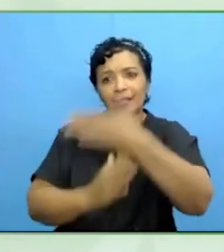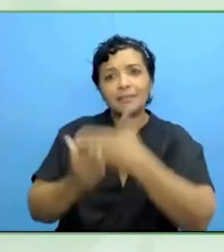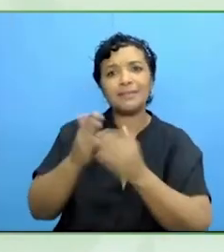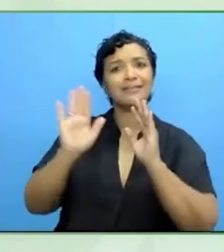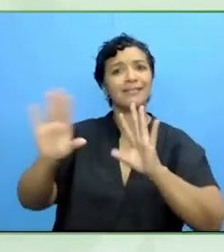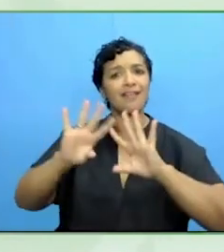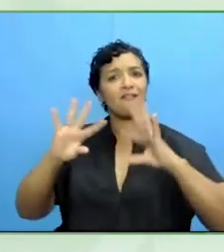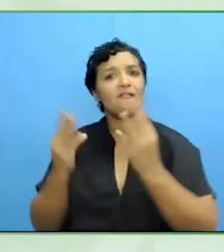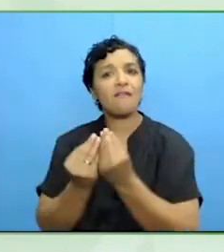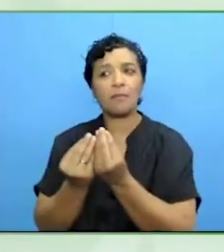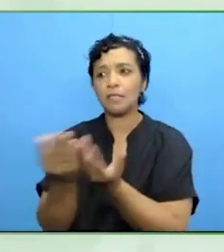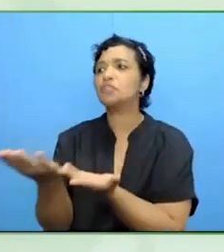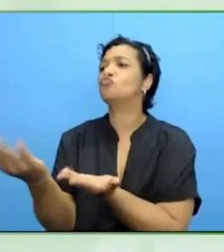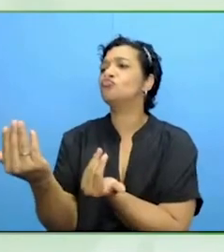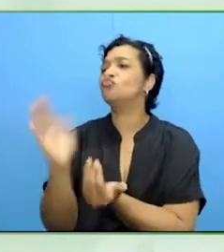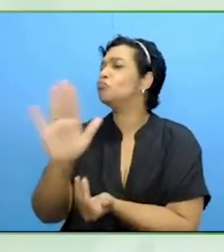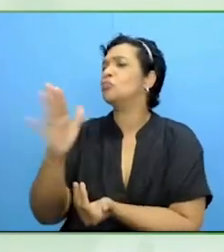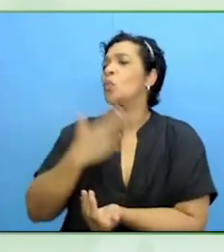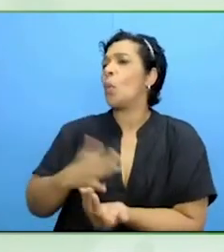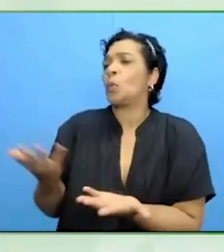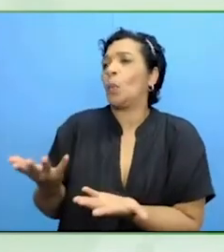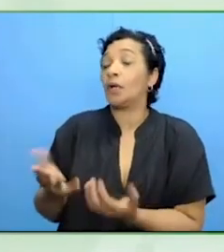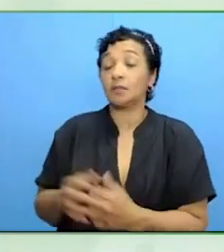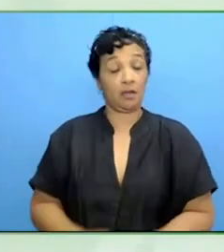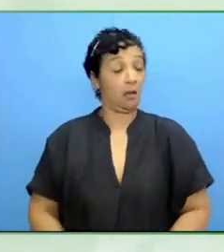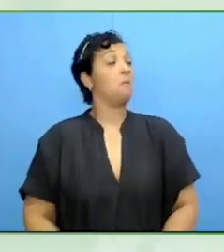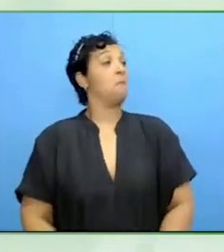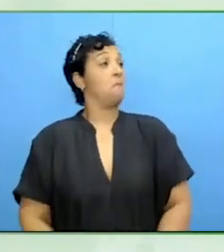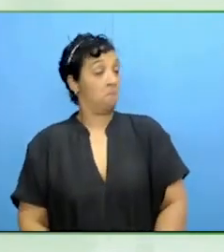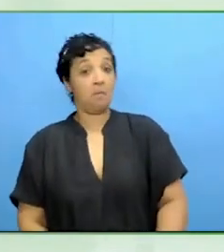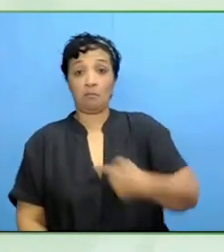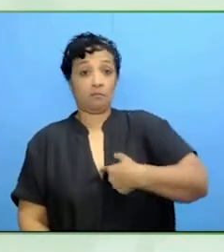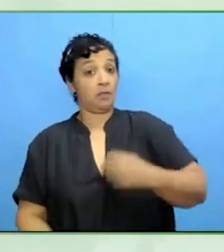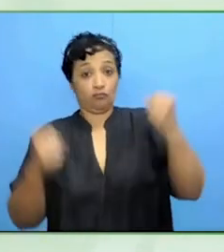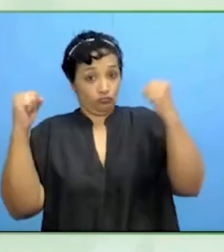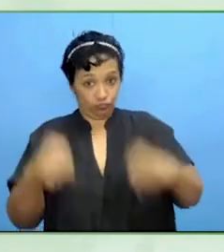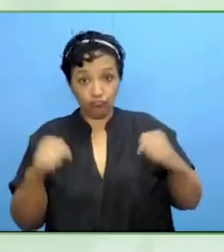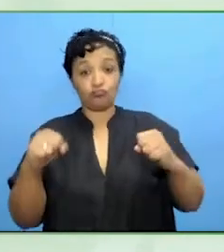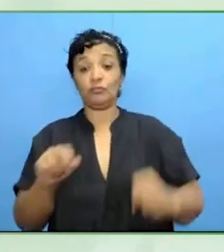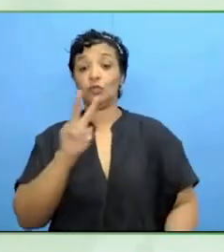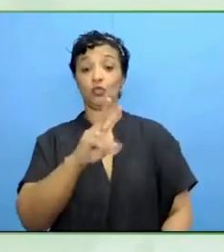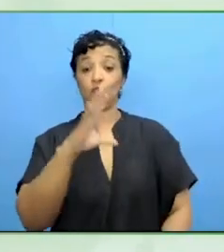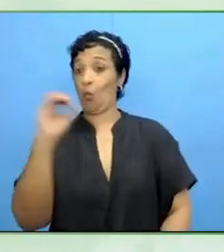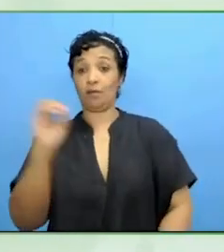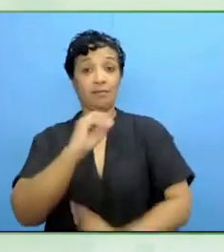I agree, 200%, Caroline. We have got that in the ESF regulation.